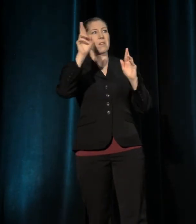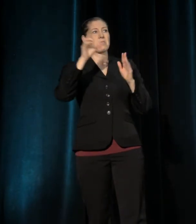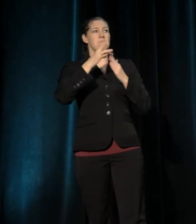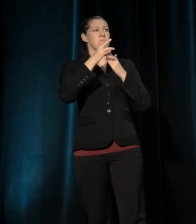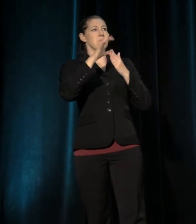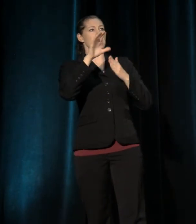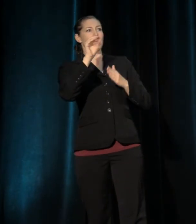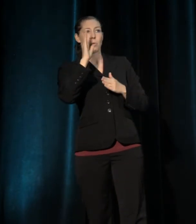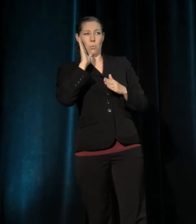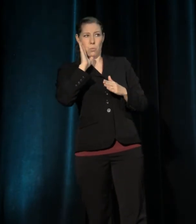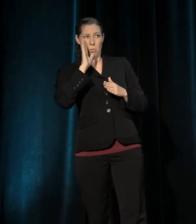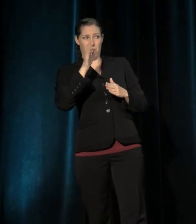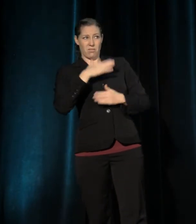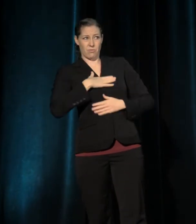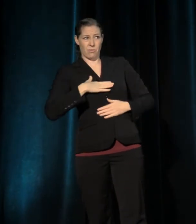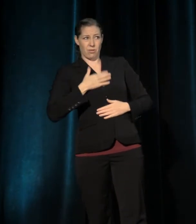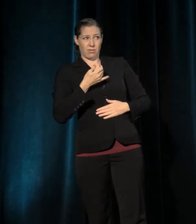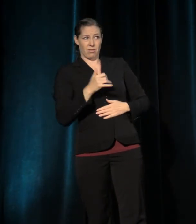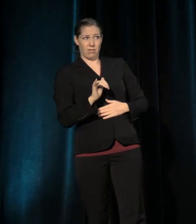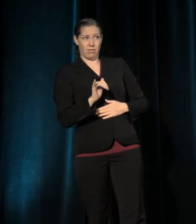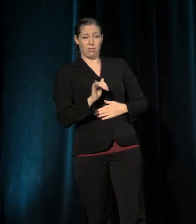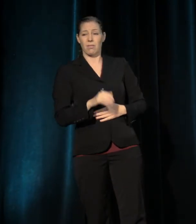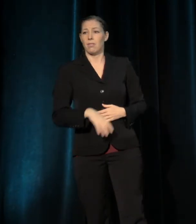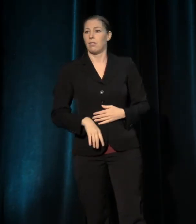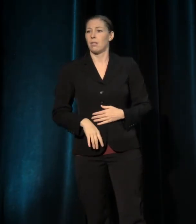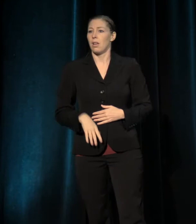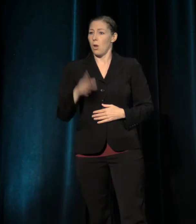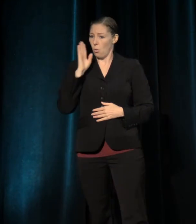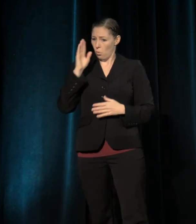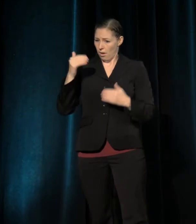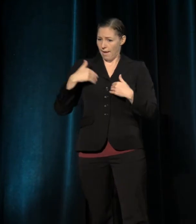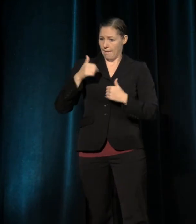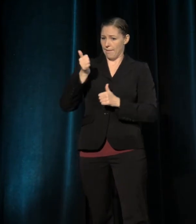Will there be a theater that will value me for my leadership skills,